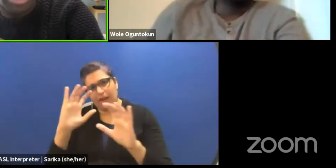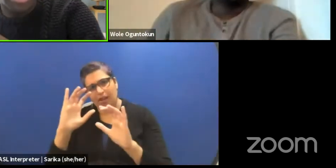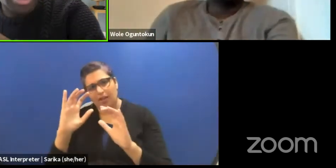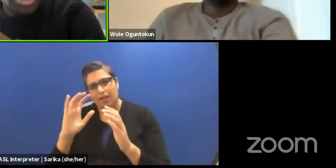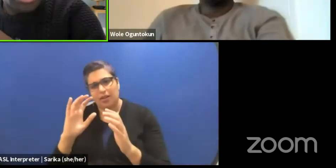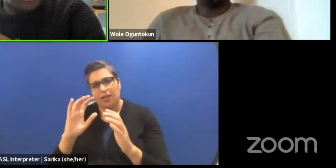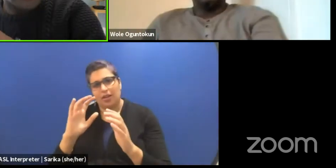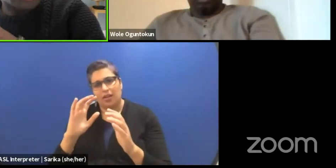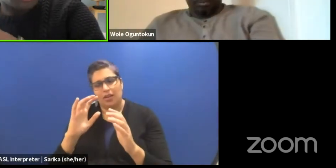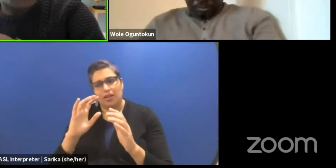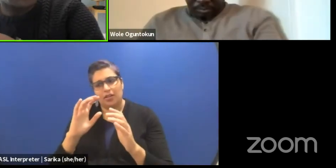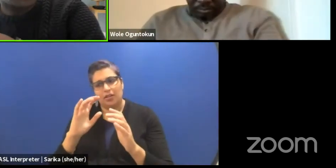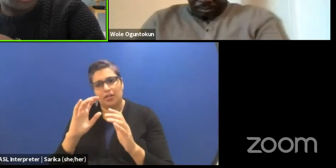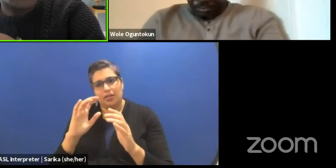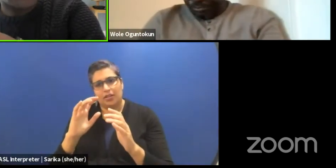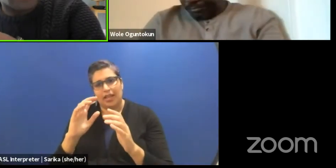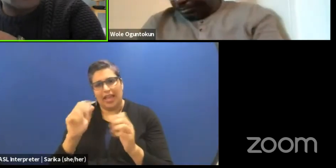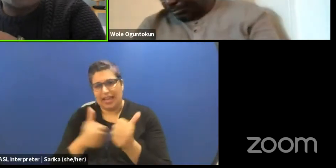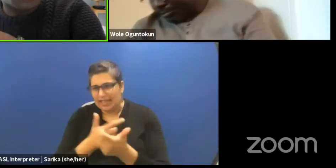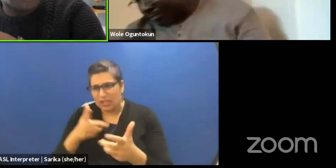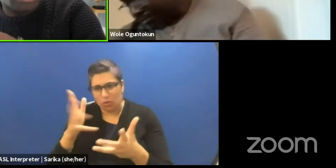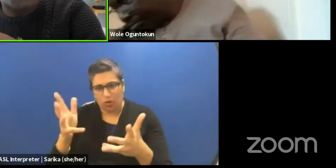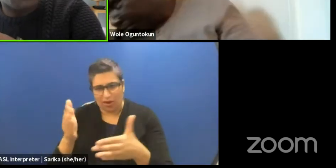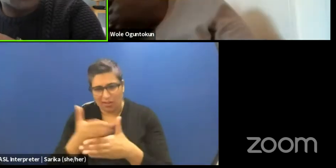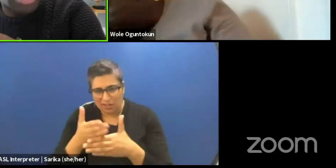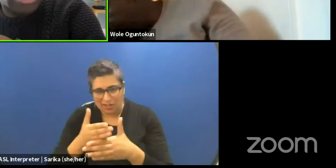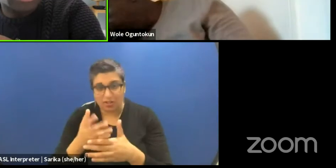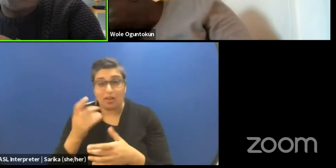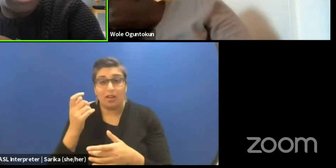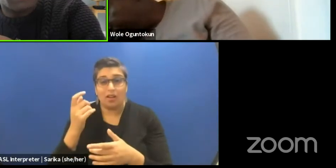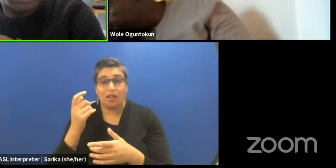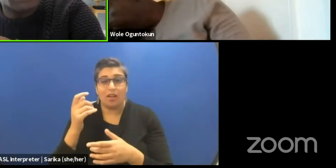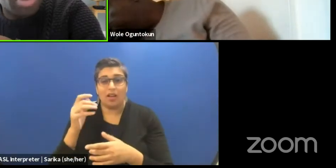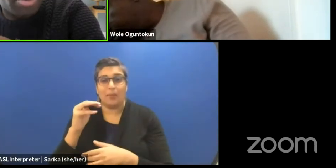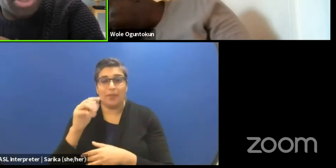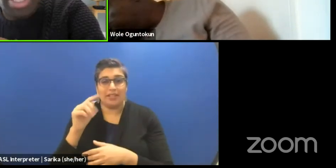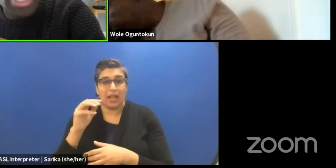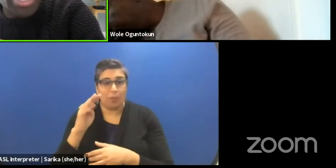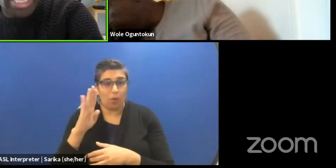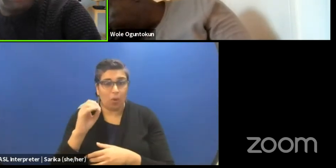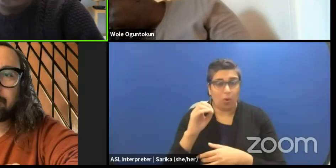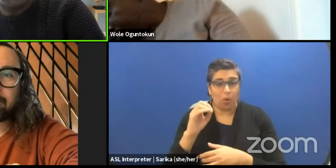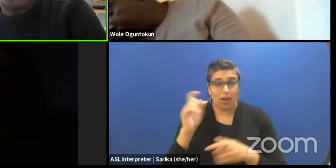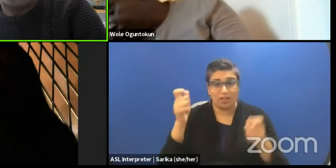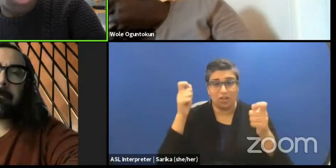but is there anything you wanna share? 'Cause I know the Mitambo International Festival in Zimbabwe has been ongoing on for two years now